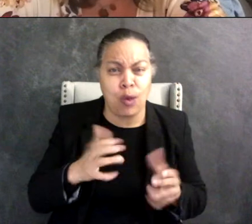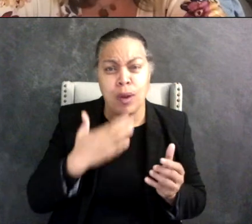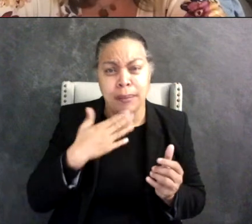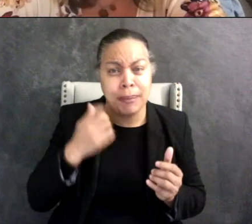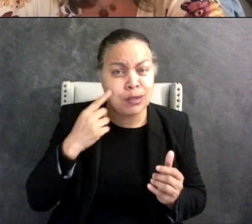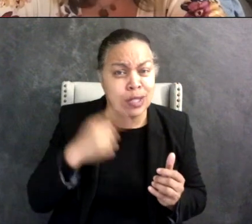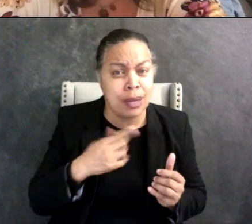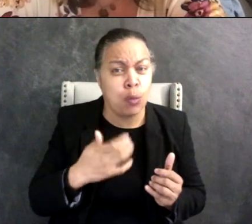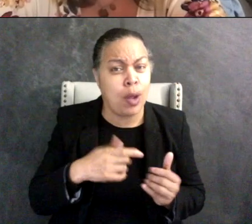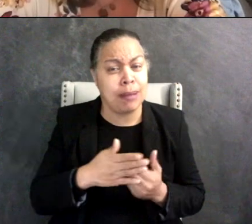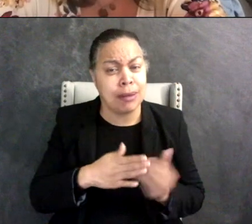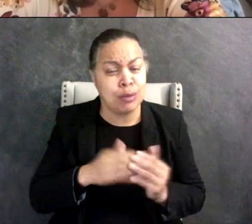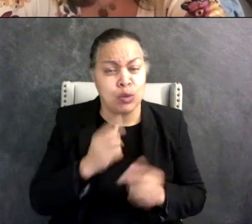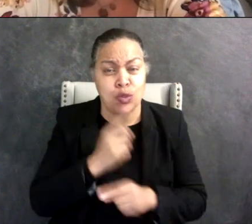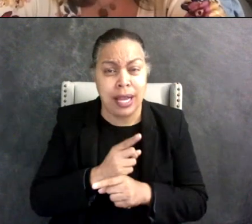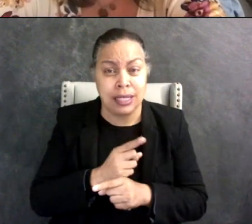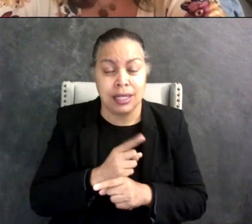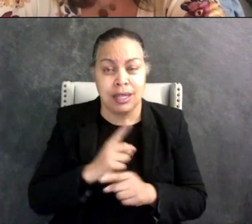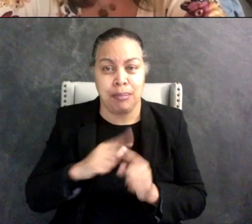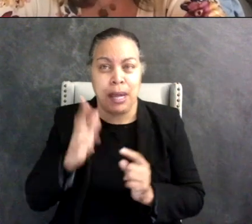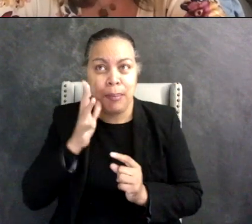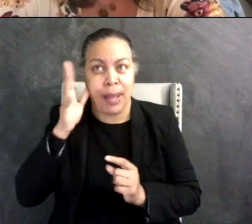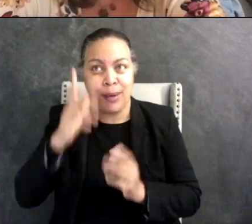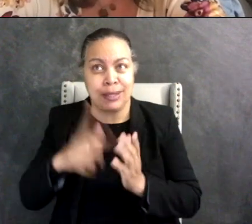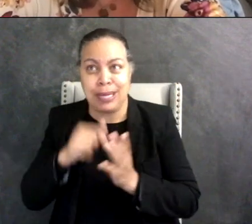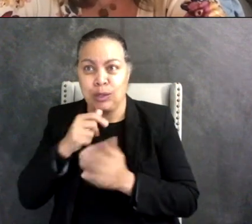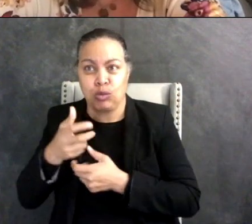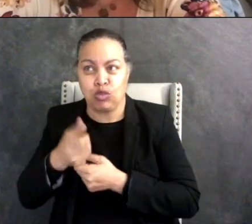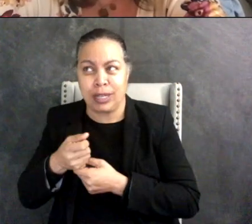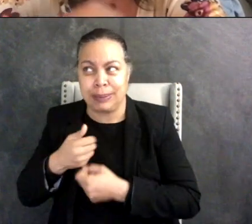and because you don't trust yourself and you trust that this professional says i need to